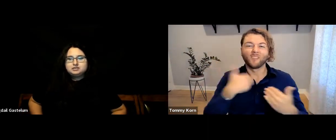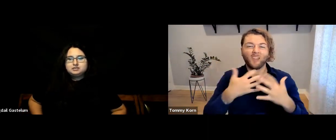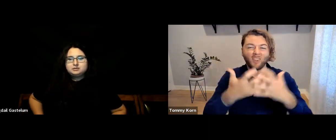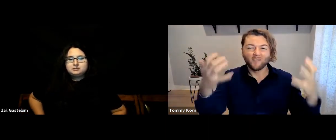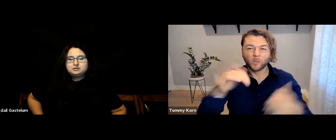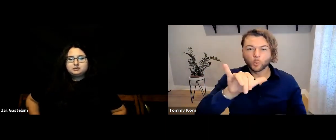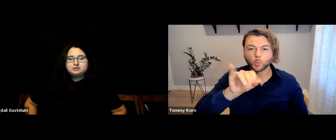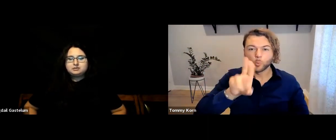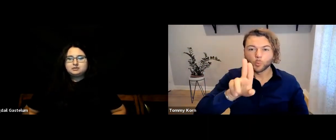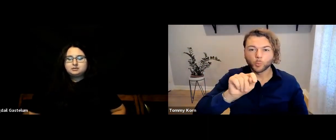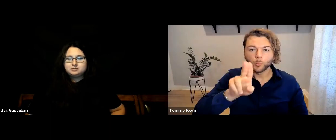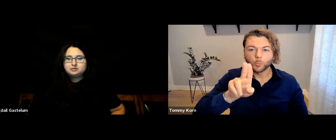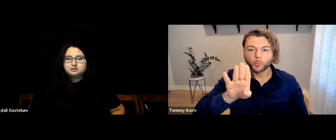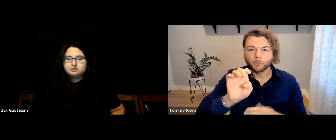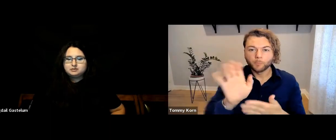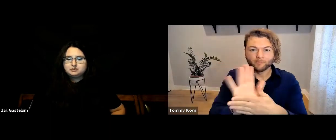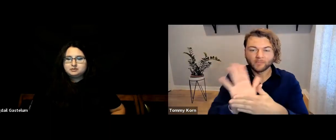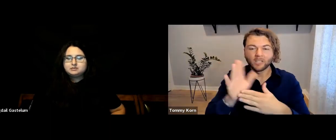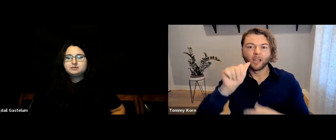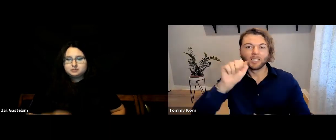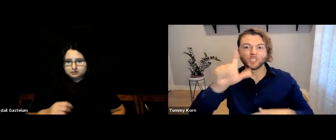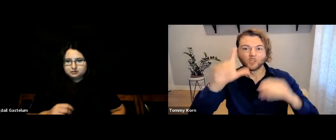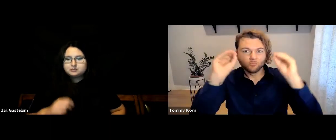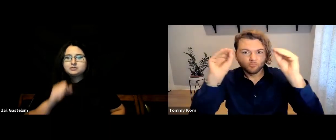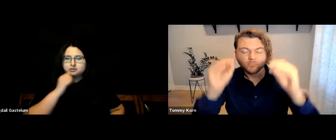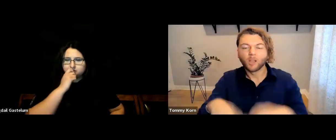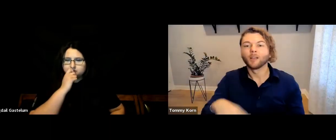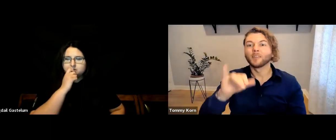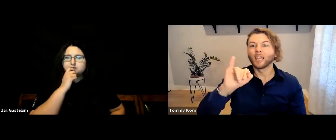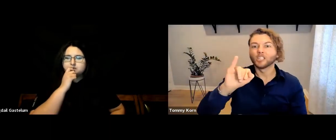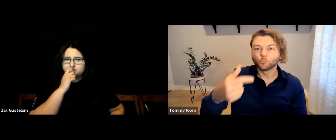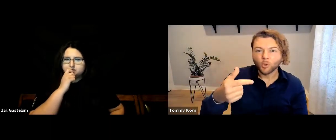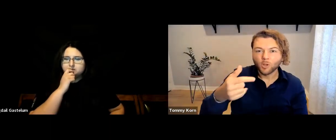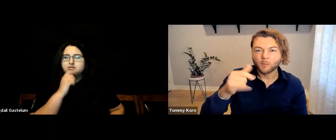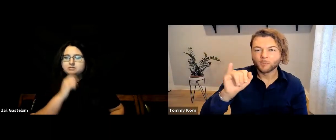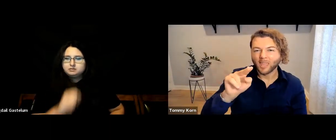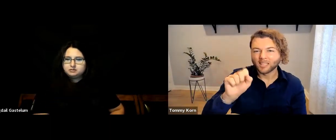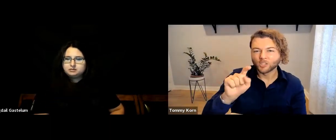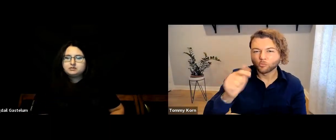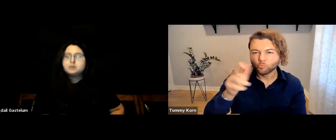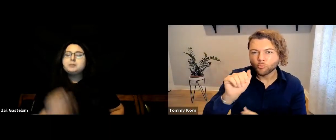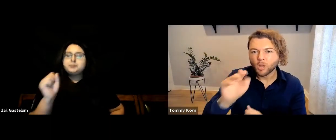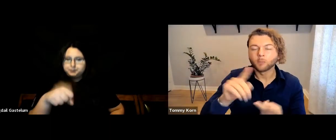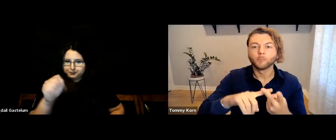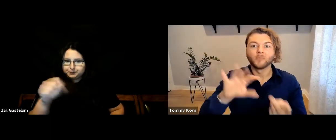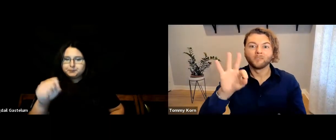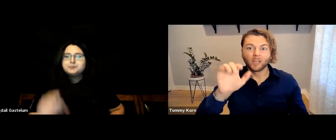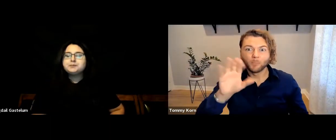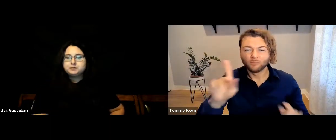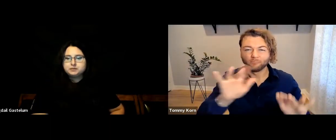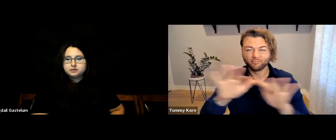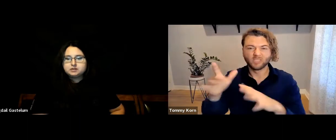There are YouTube videos teaching ASL, Instagram, Facebook, and more.